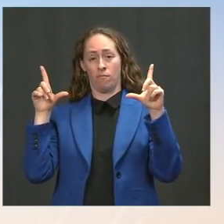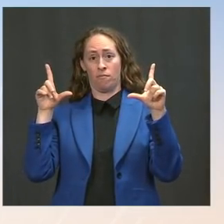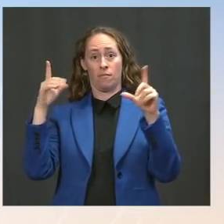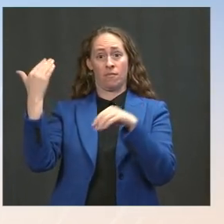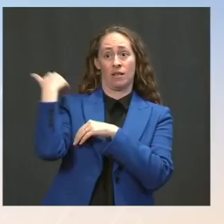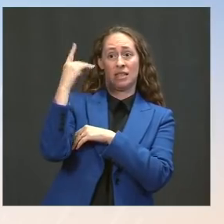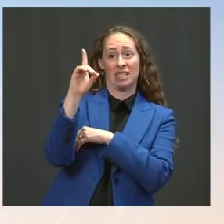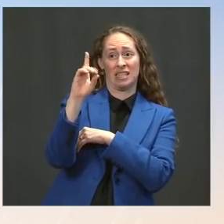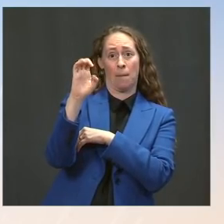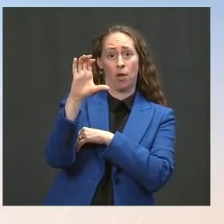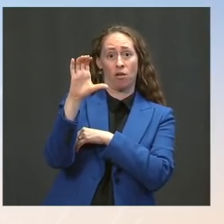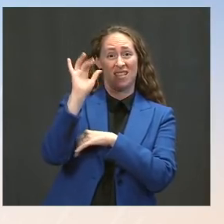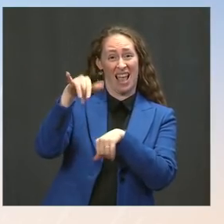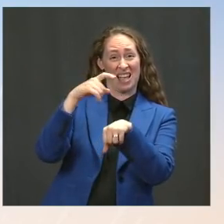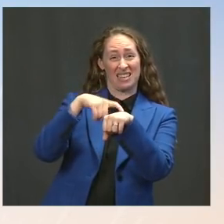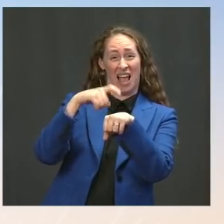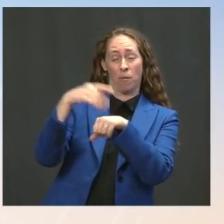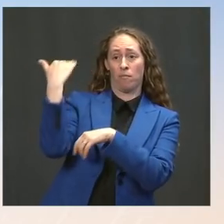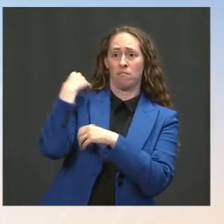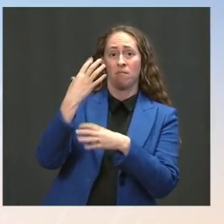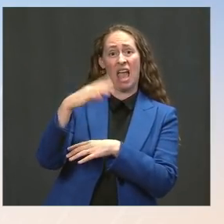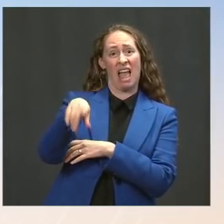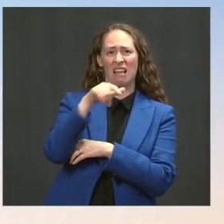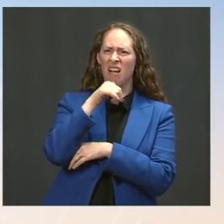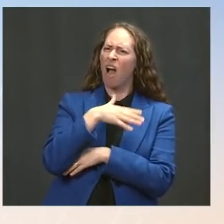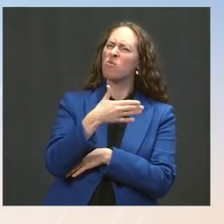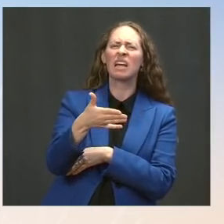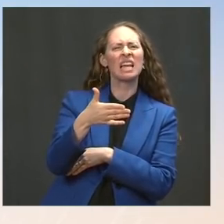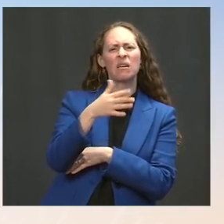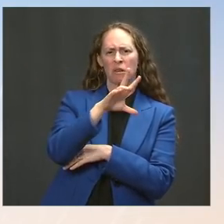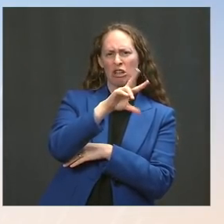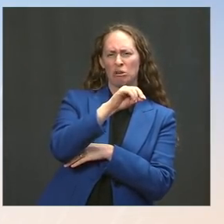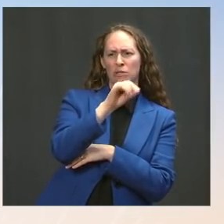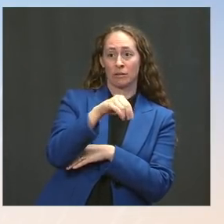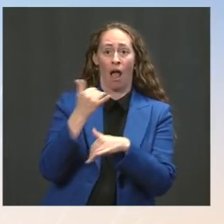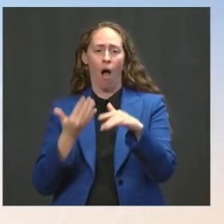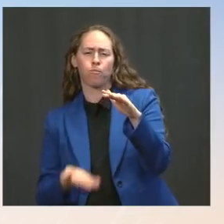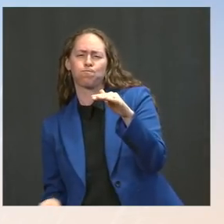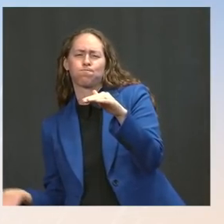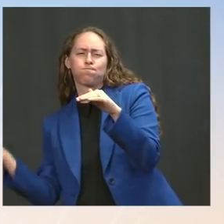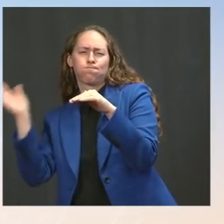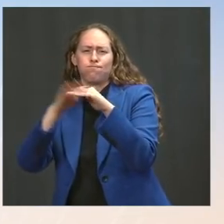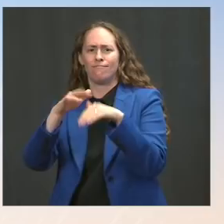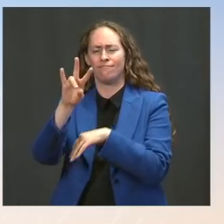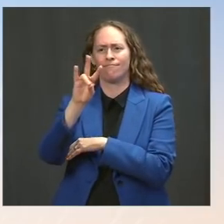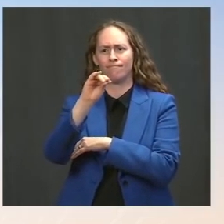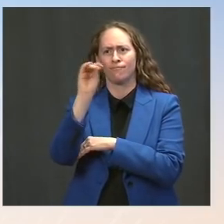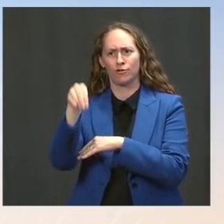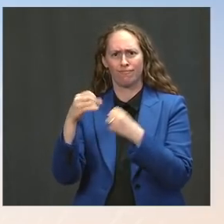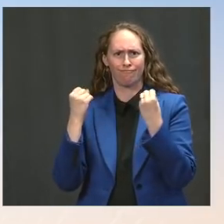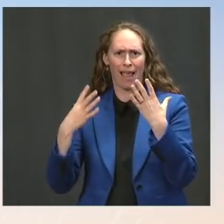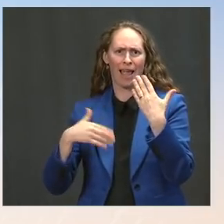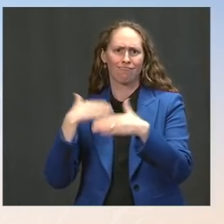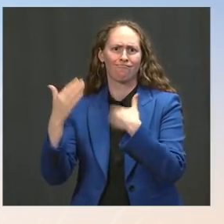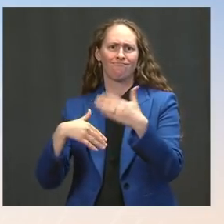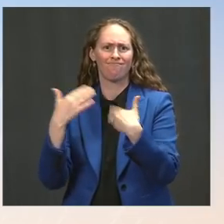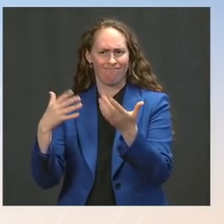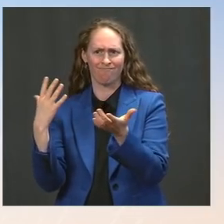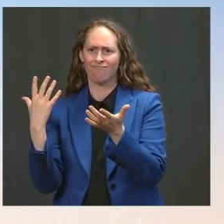We now have 70 percent of adult -- almost 70 percent, I should say, of adult Americans who have been vaccinated. That is a positive step forward,